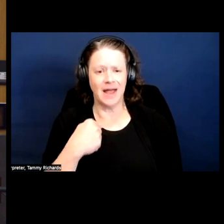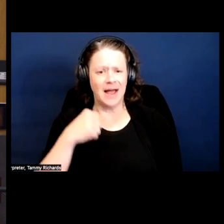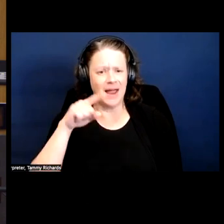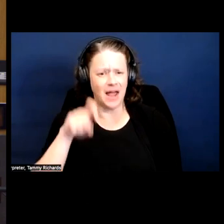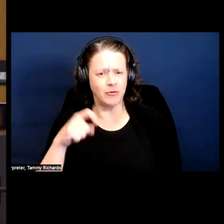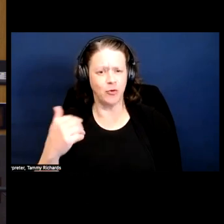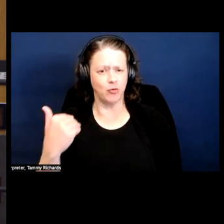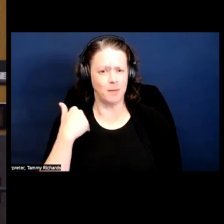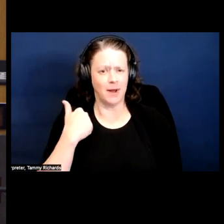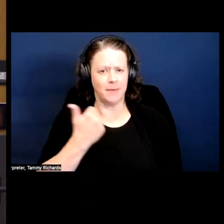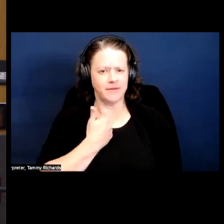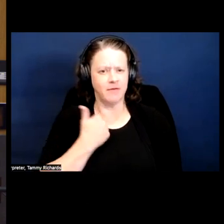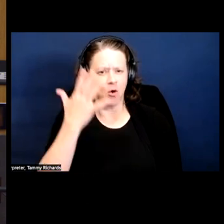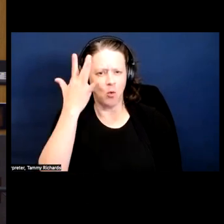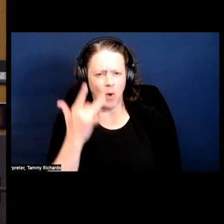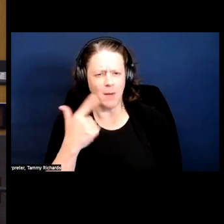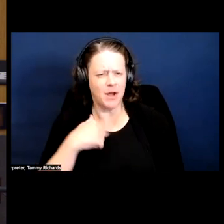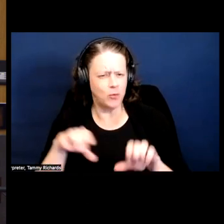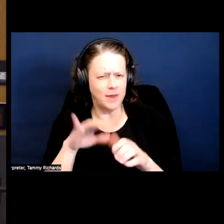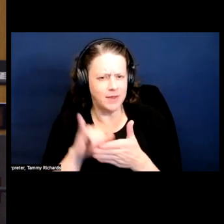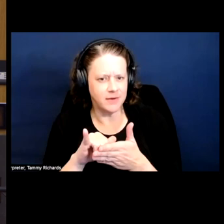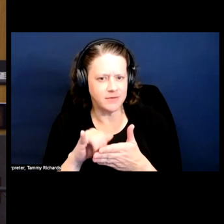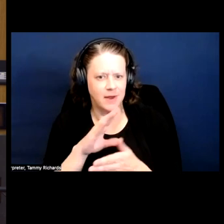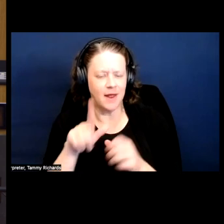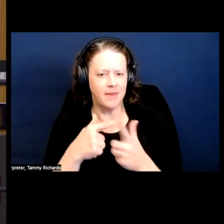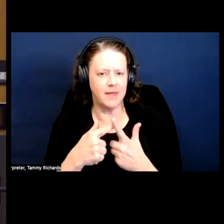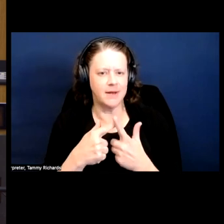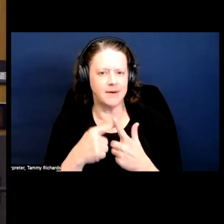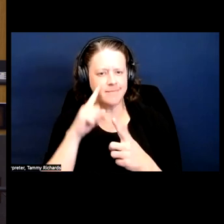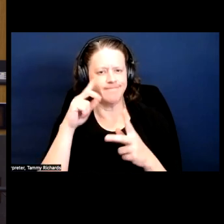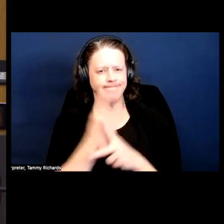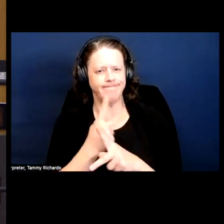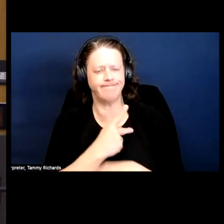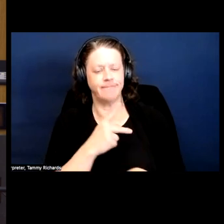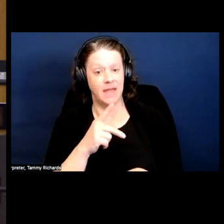I'm doing it and deciding when it is worth it. There is going to be a point where things aren't worth it.